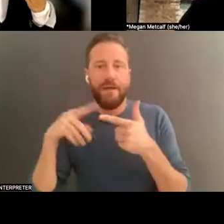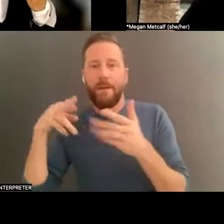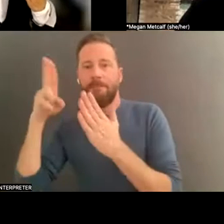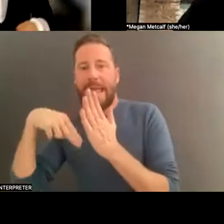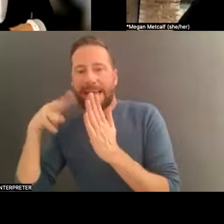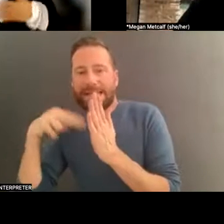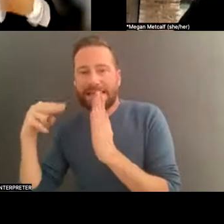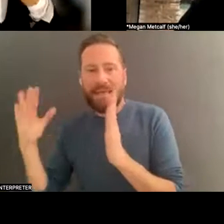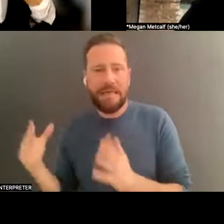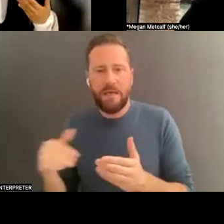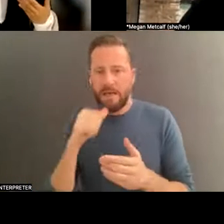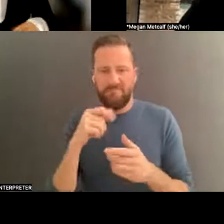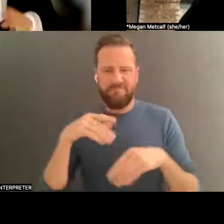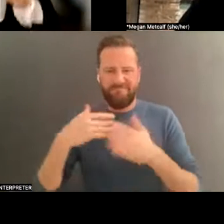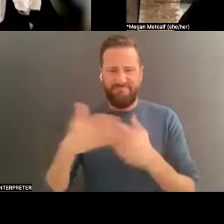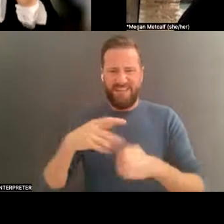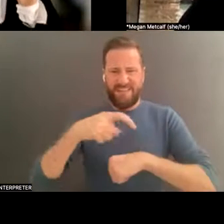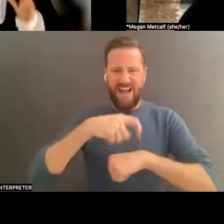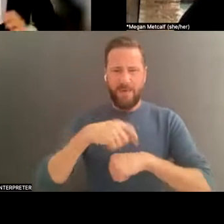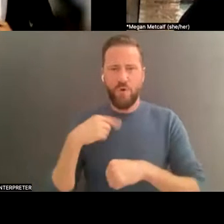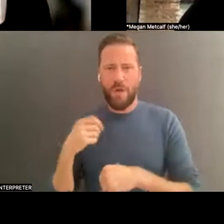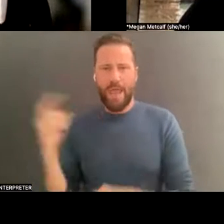and you can photograph it later.